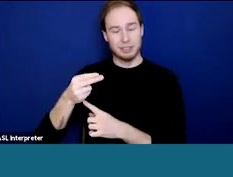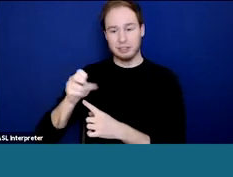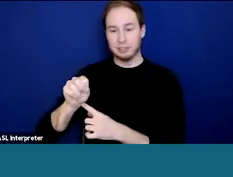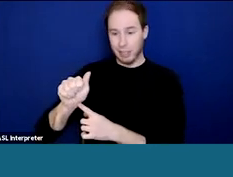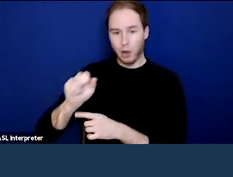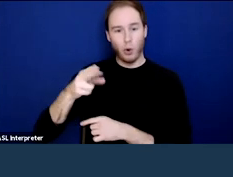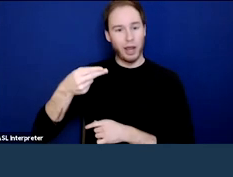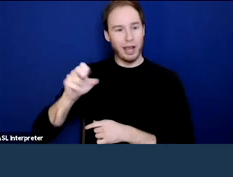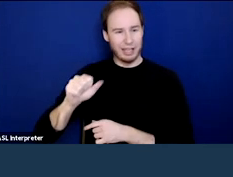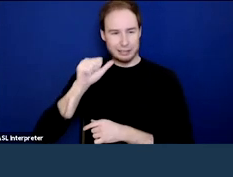Next slide.